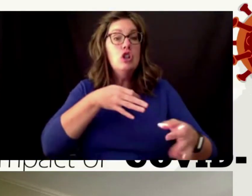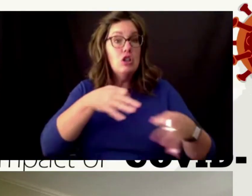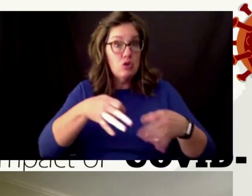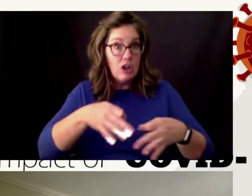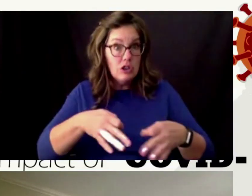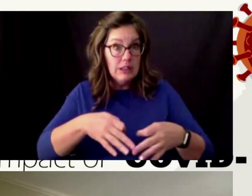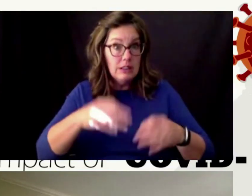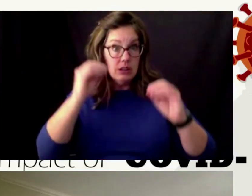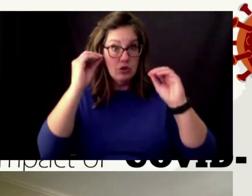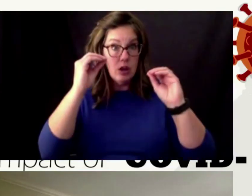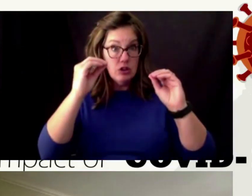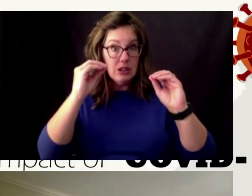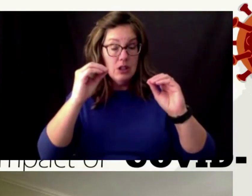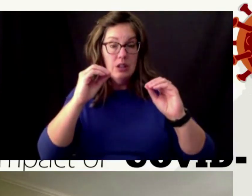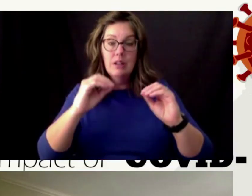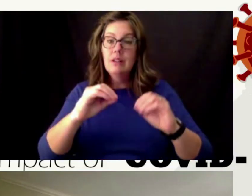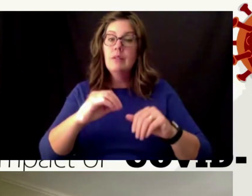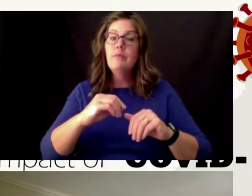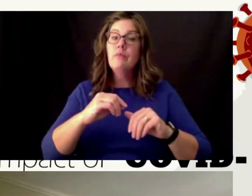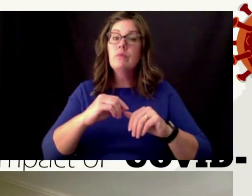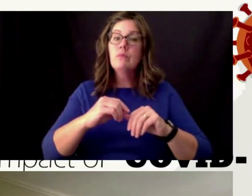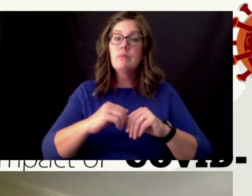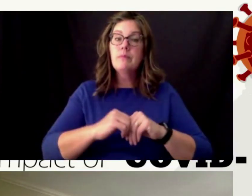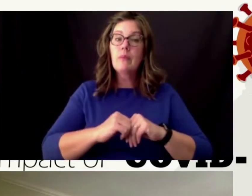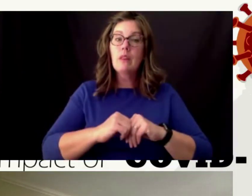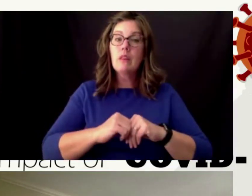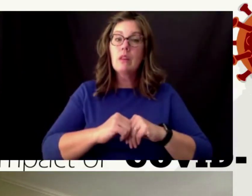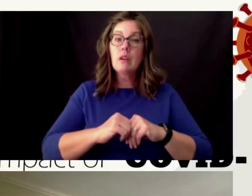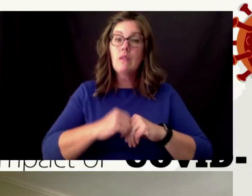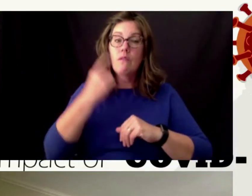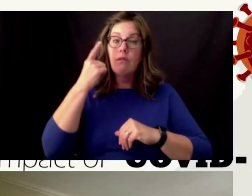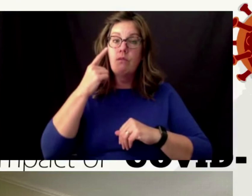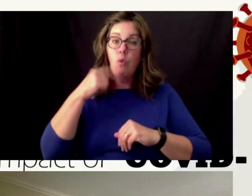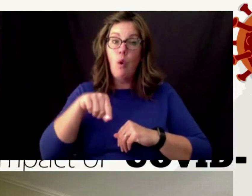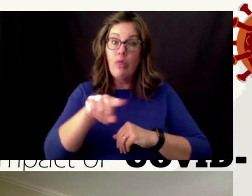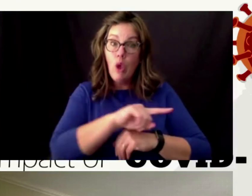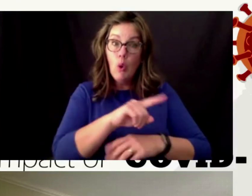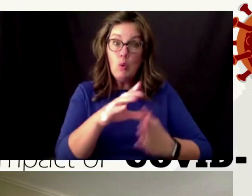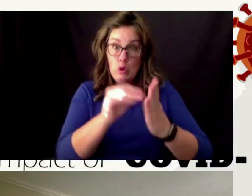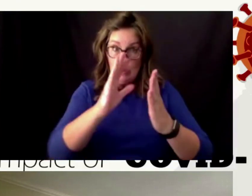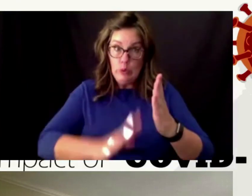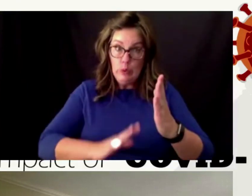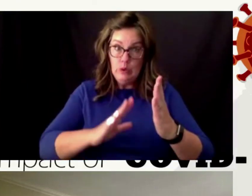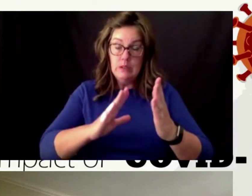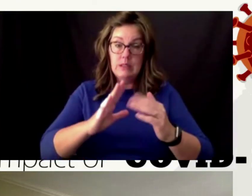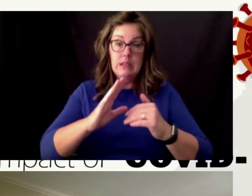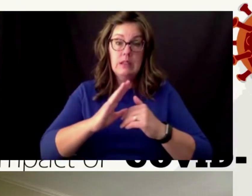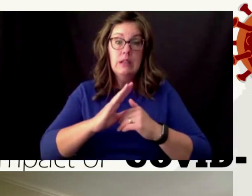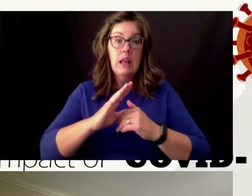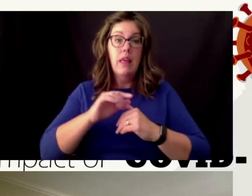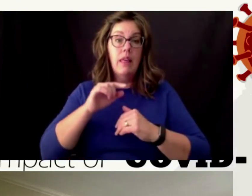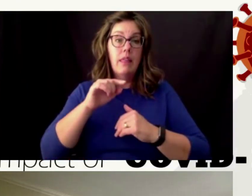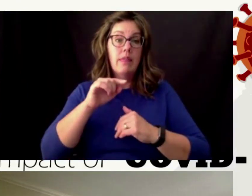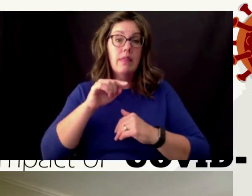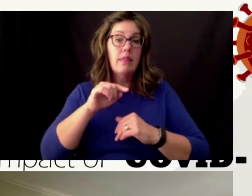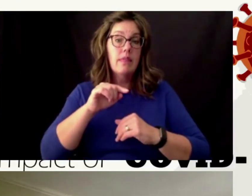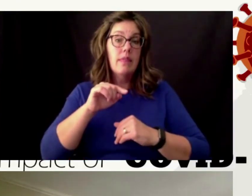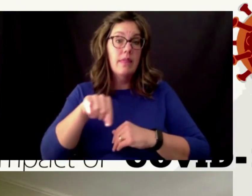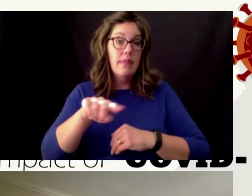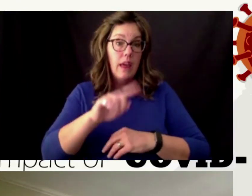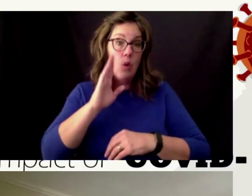they make and so we know that for those students in particular they are going to not have the same